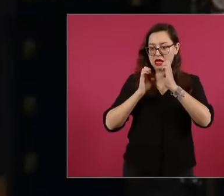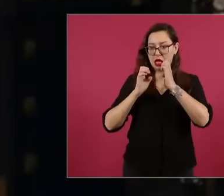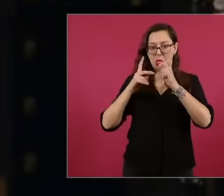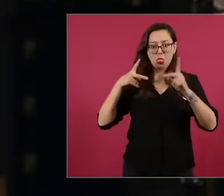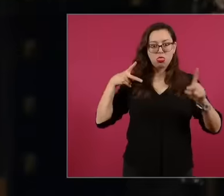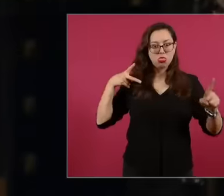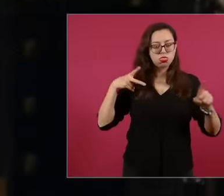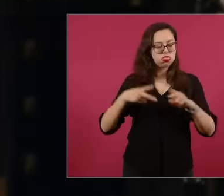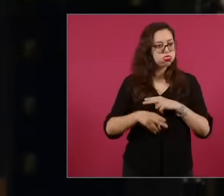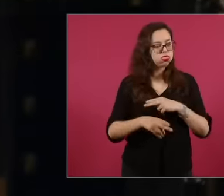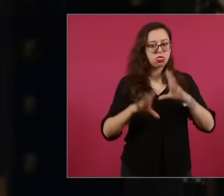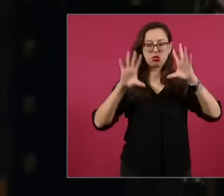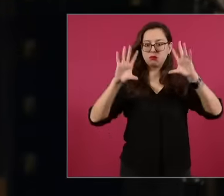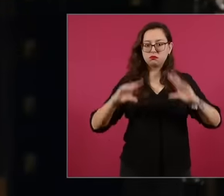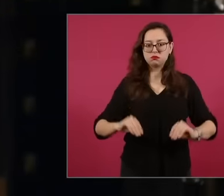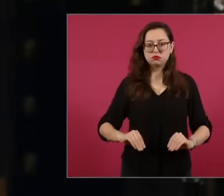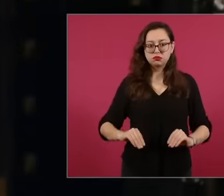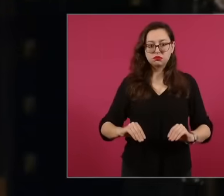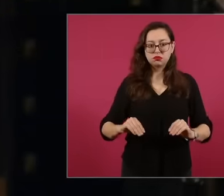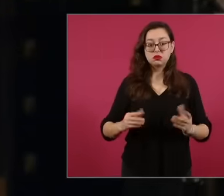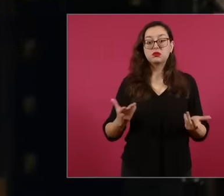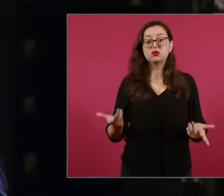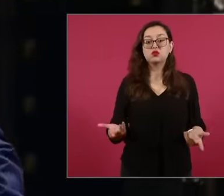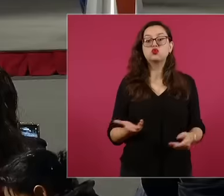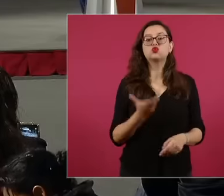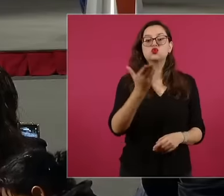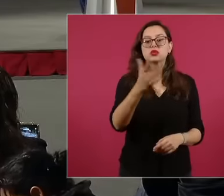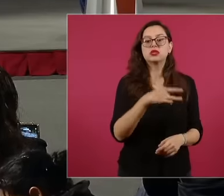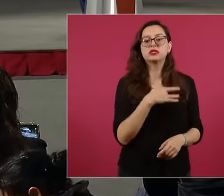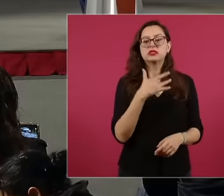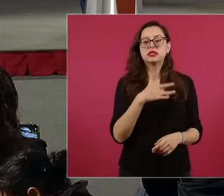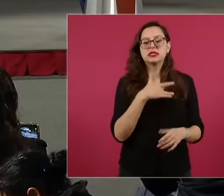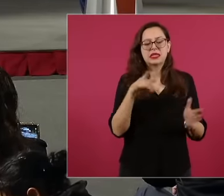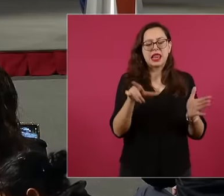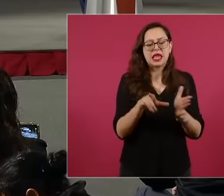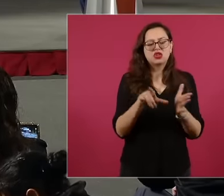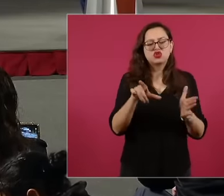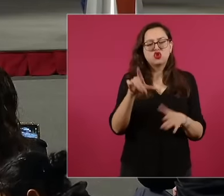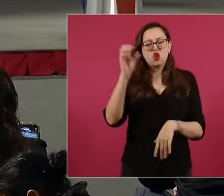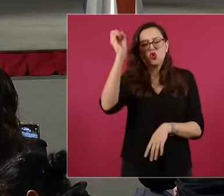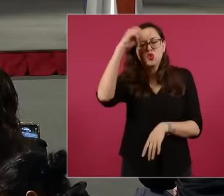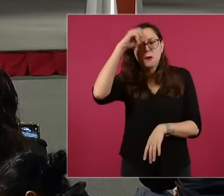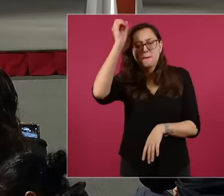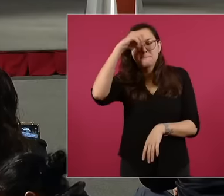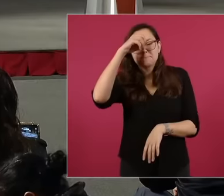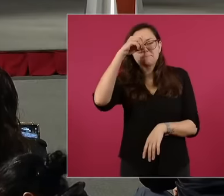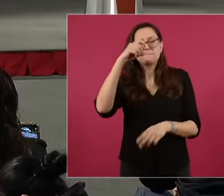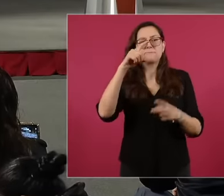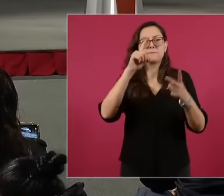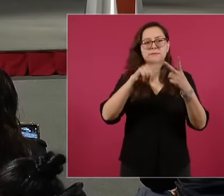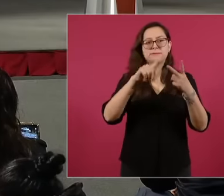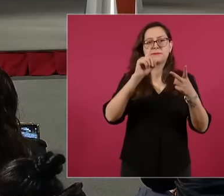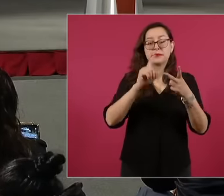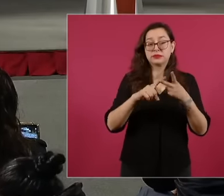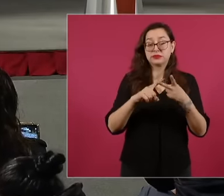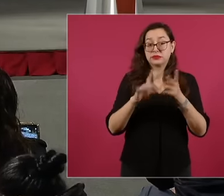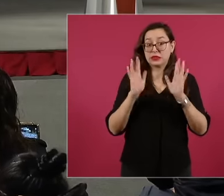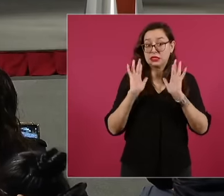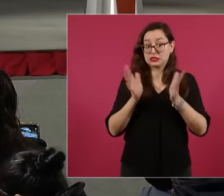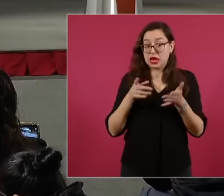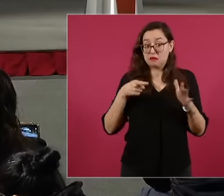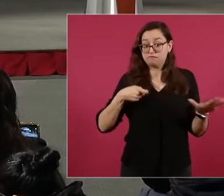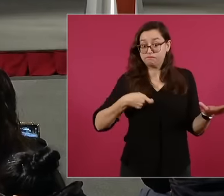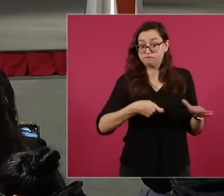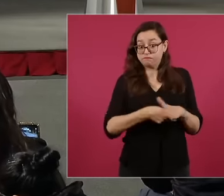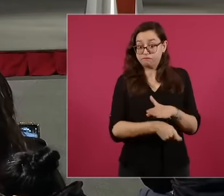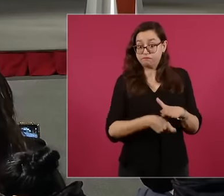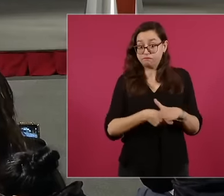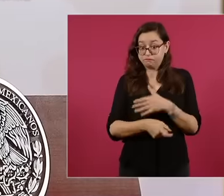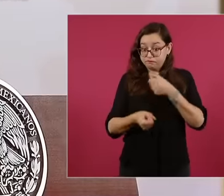transformation, chayote was eradicated. I think that we have made a lot of progress in guaranteeing freedom